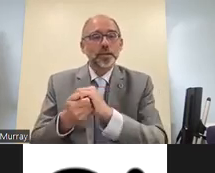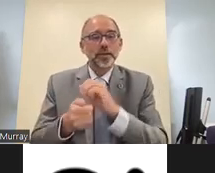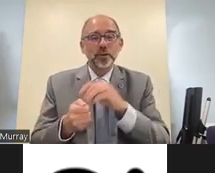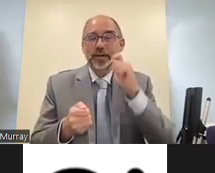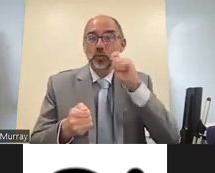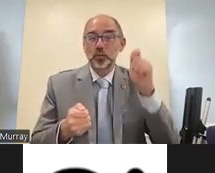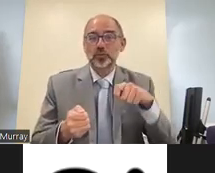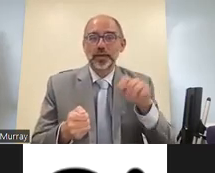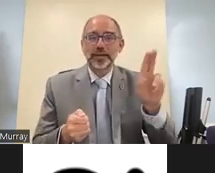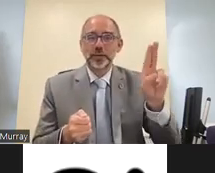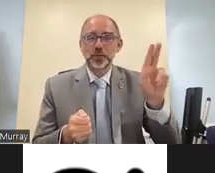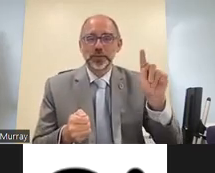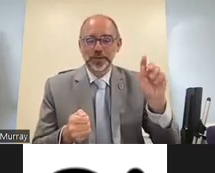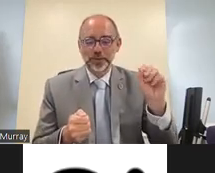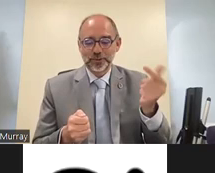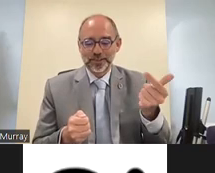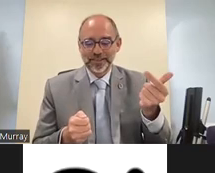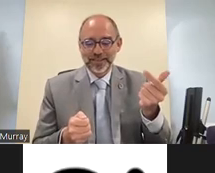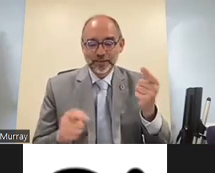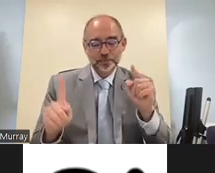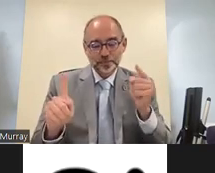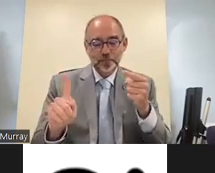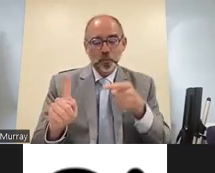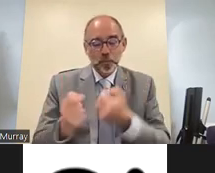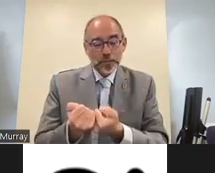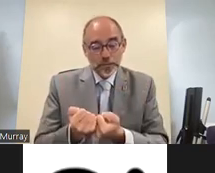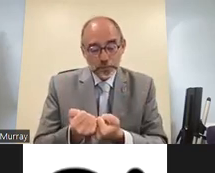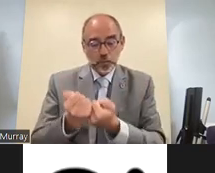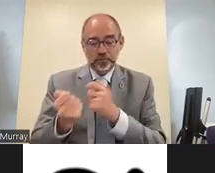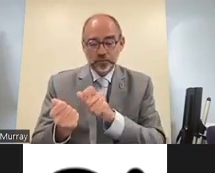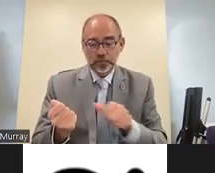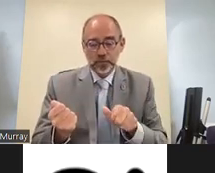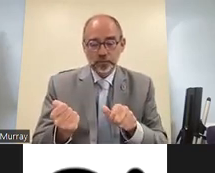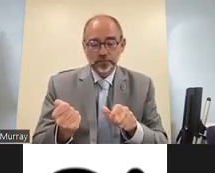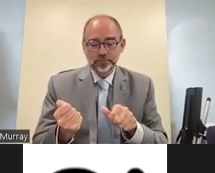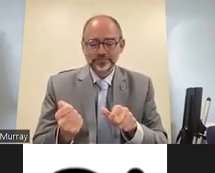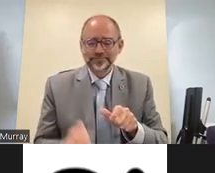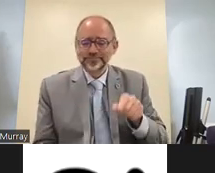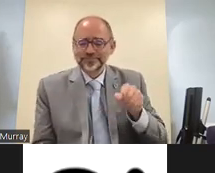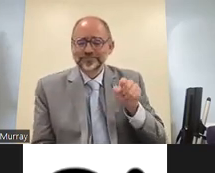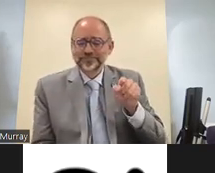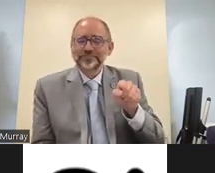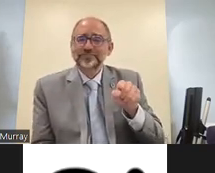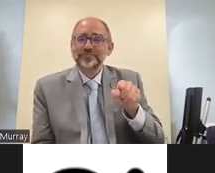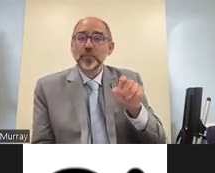to enable appropriate humanitarian help and aid from the very beginning